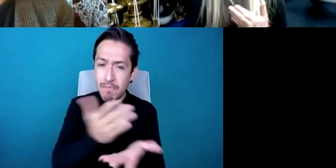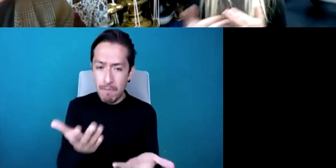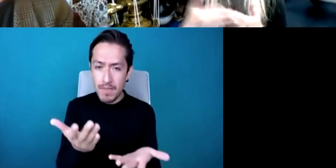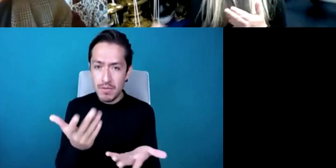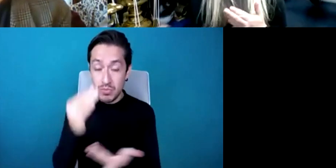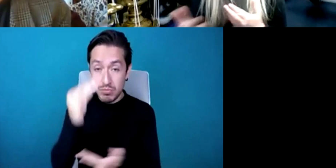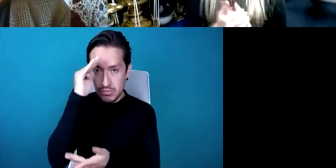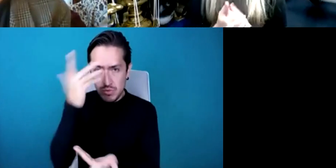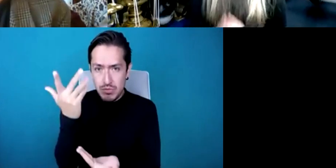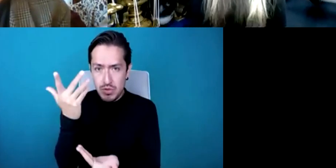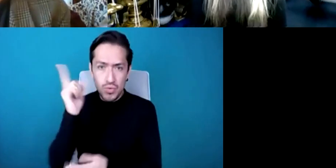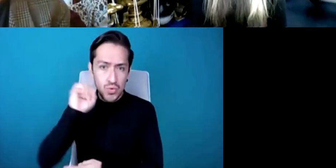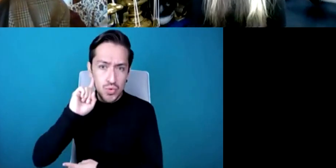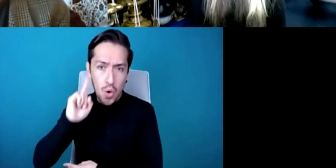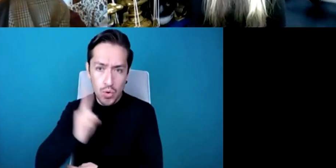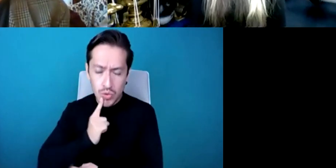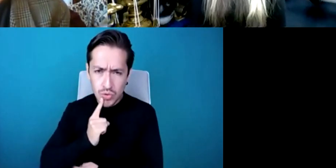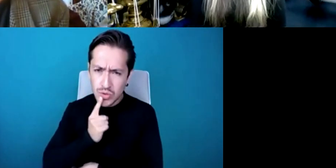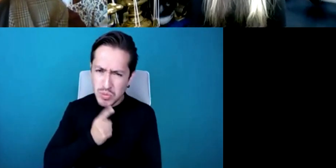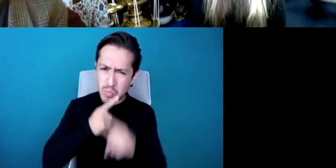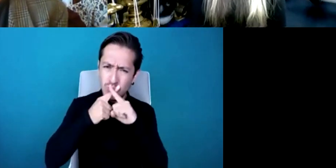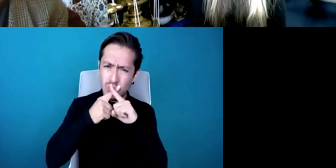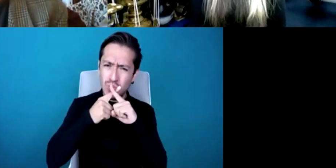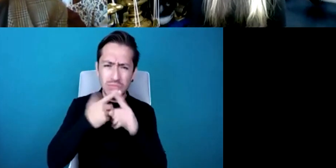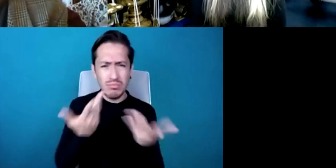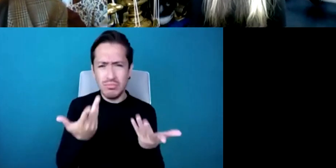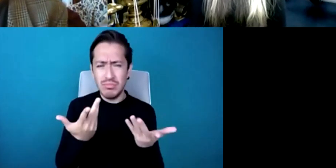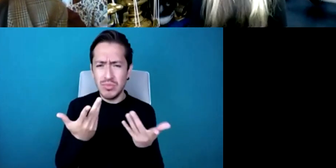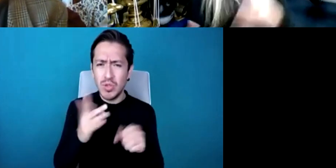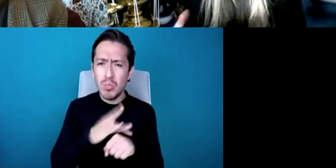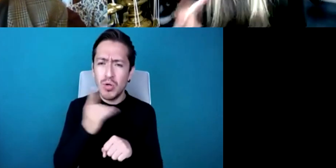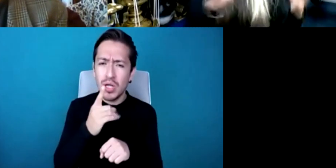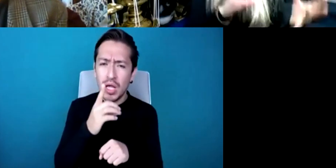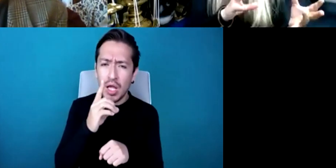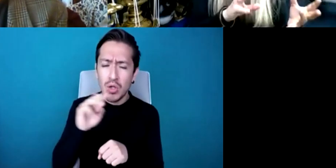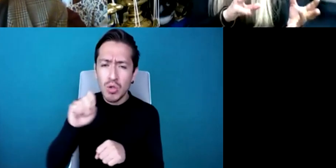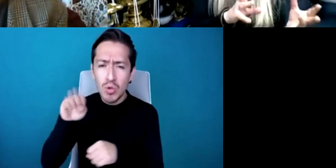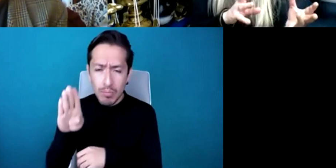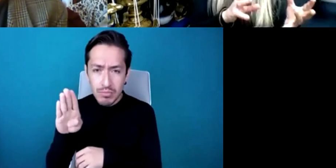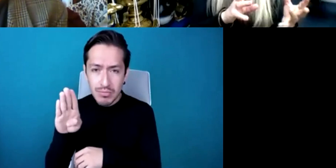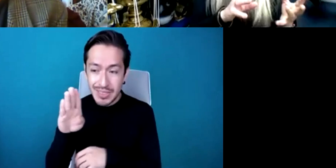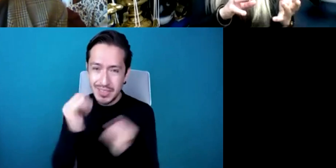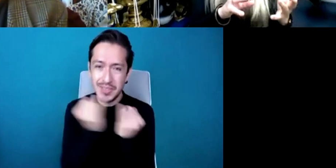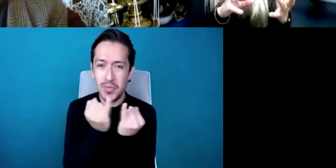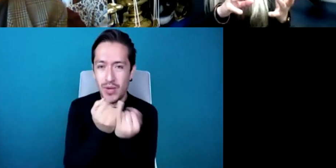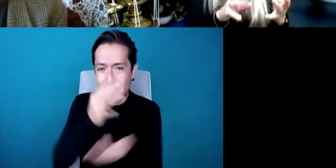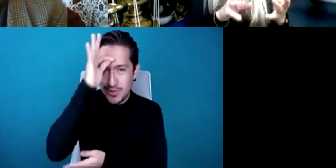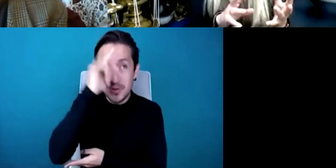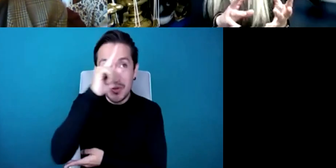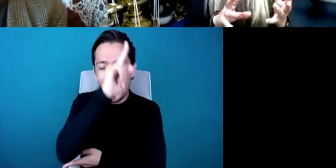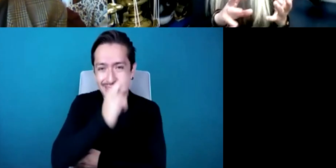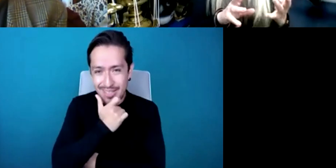or silly and so, it was interesting that it was still used there however for me to